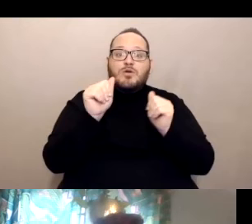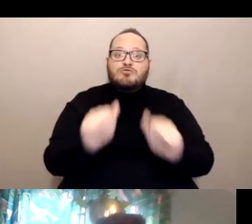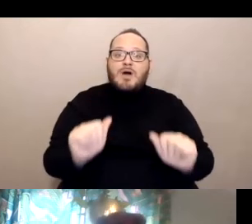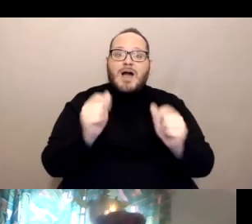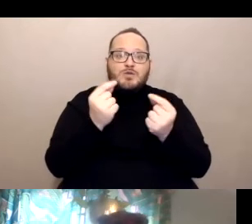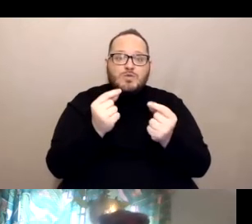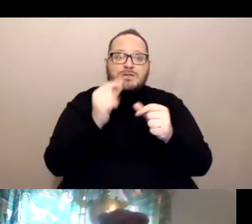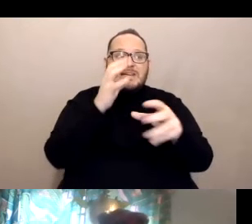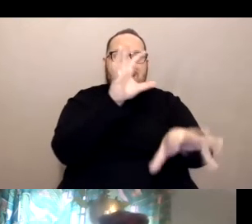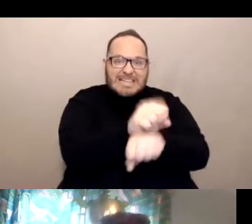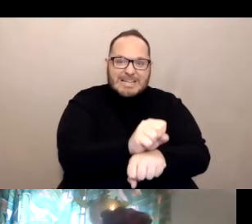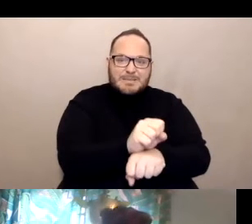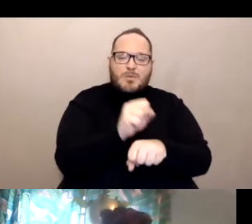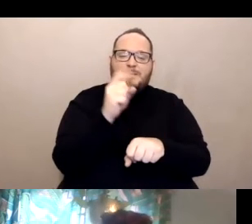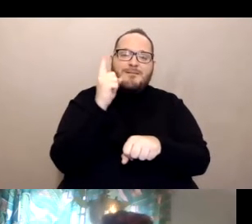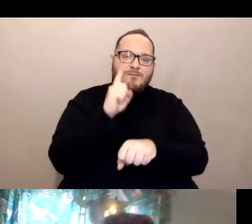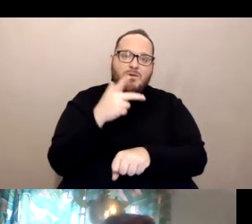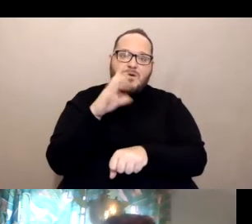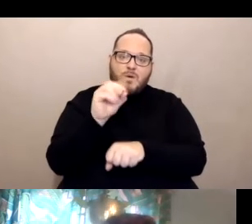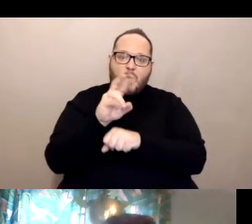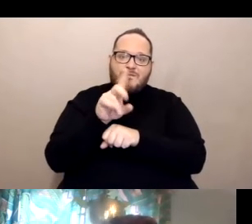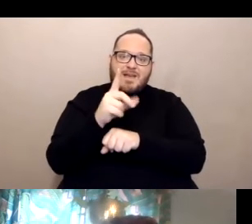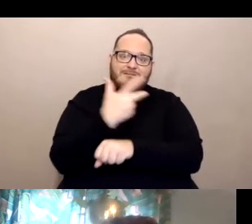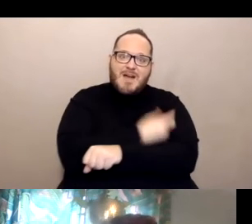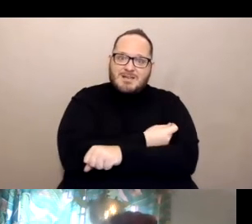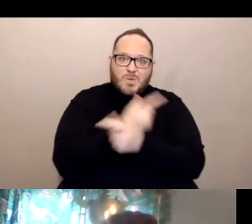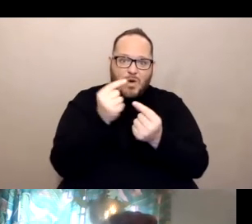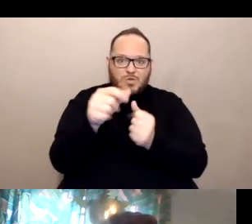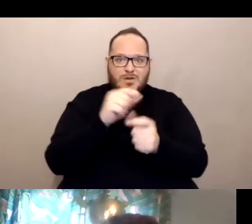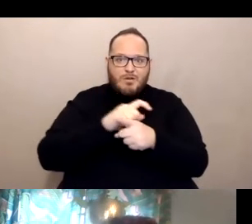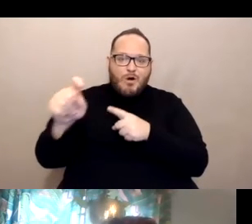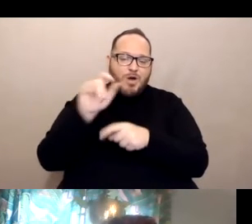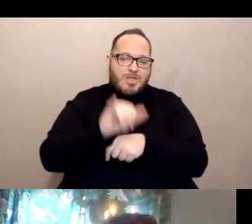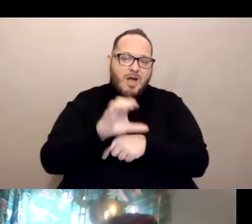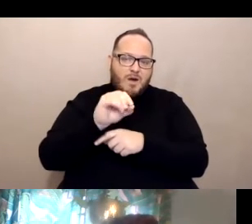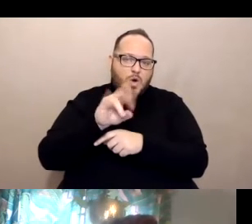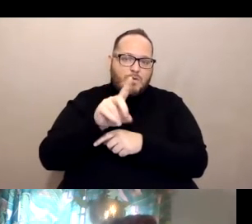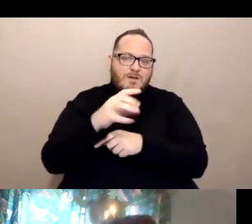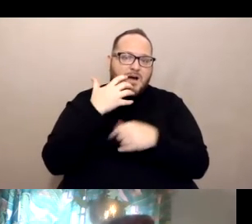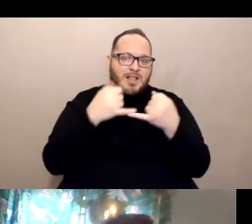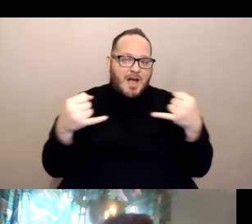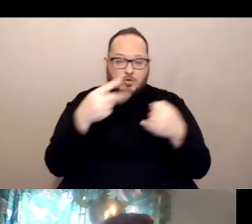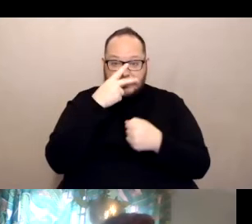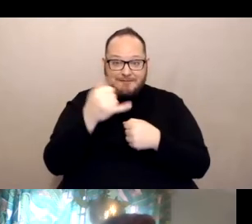for your COVID vaccine is you can call the COVID hotline and you see the number here up on the screen.